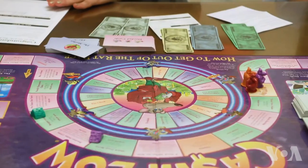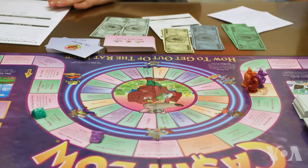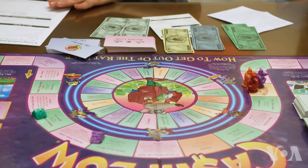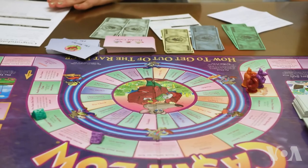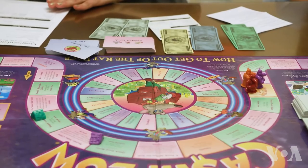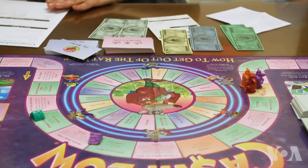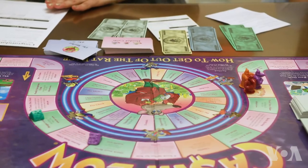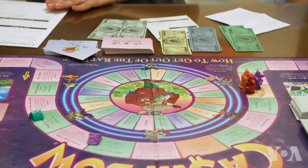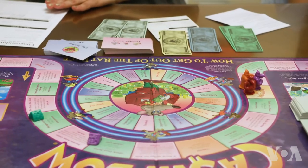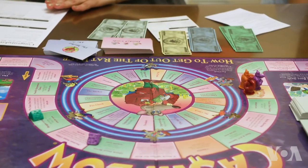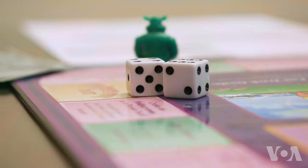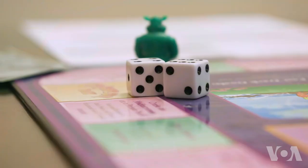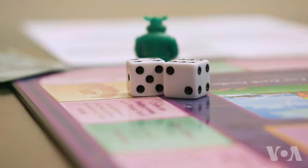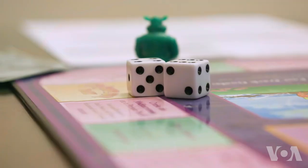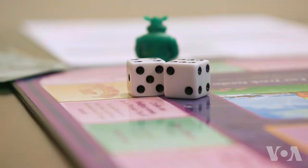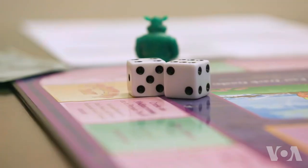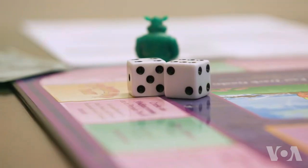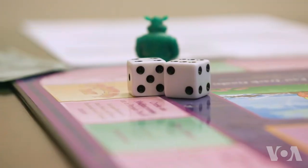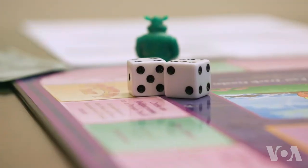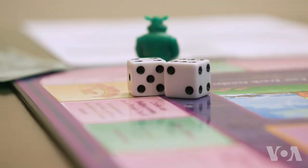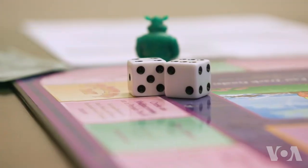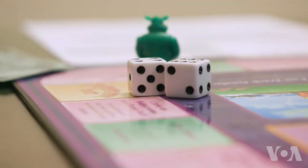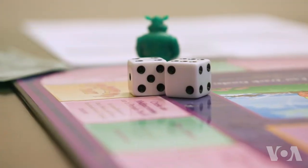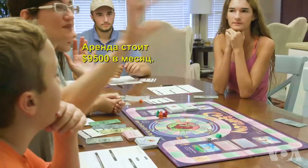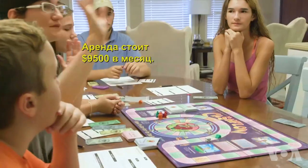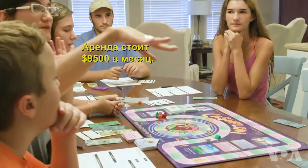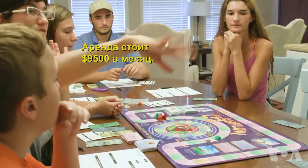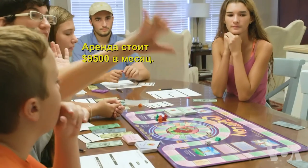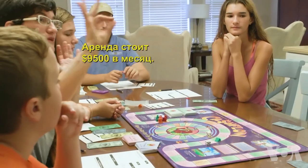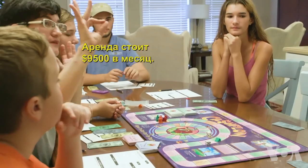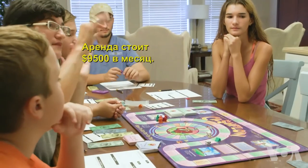I love spending time with my kids. We watch TV together, play board games, and enjoy each other’s company.